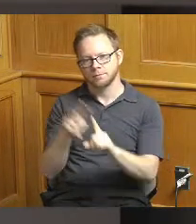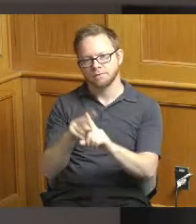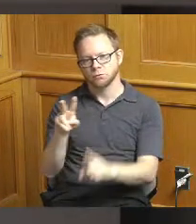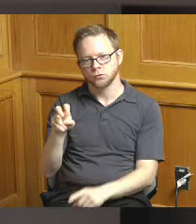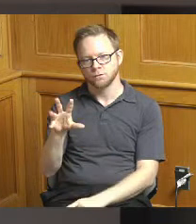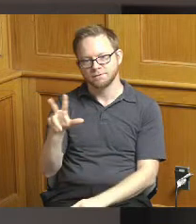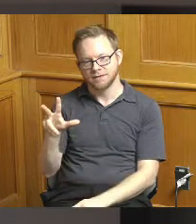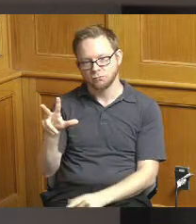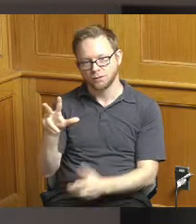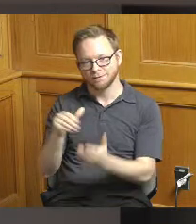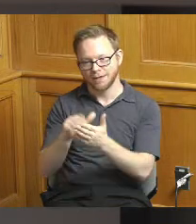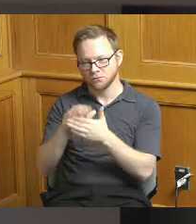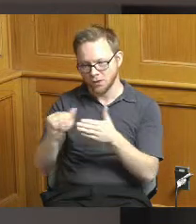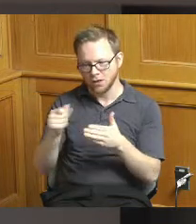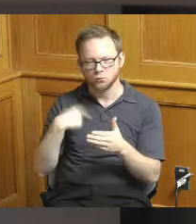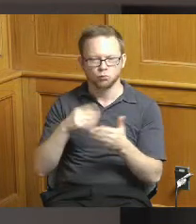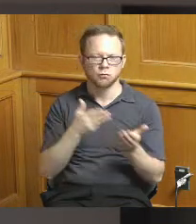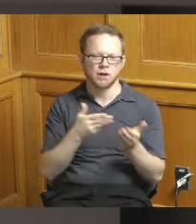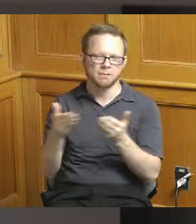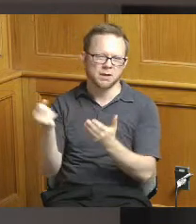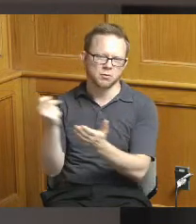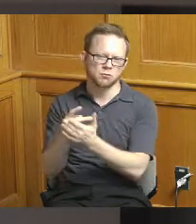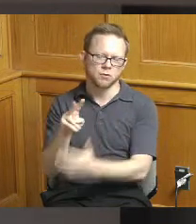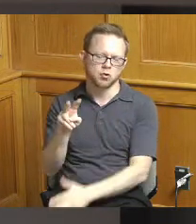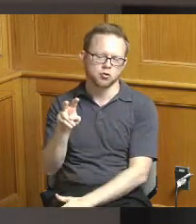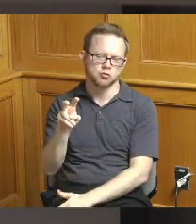recommending funding for two hundred thousand dollars and this would go towards pretty